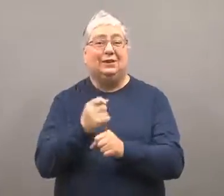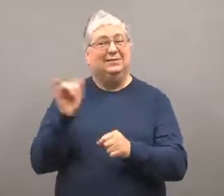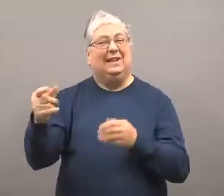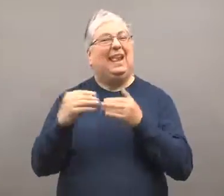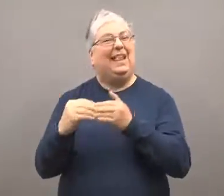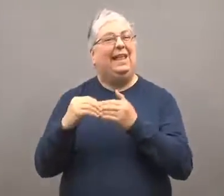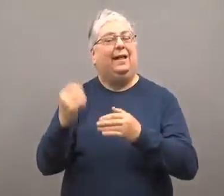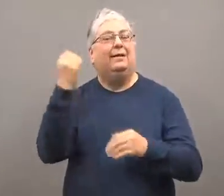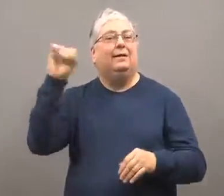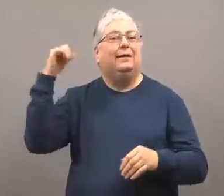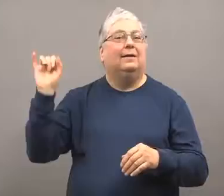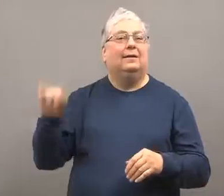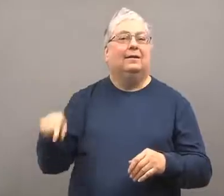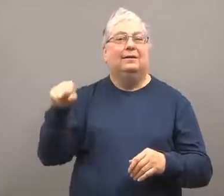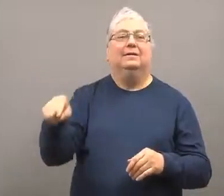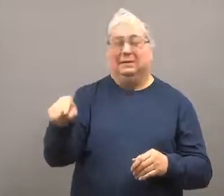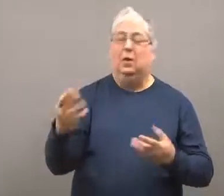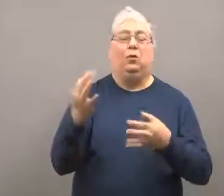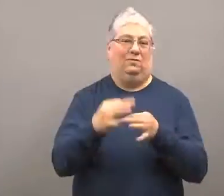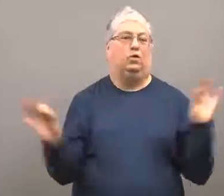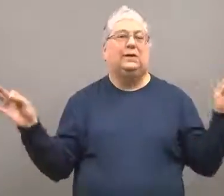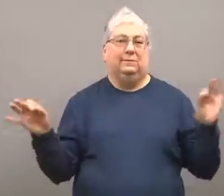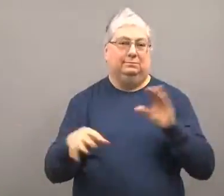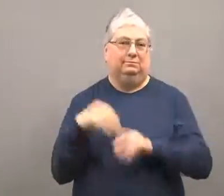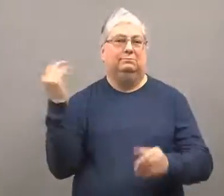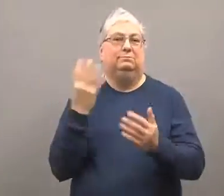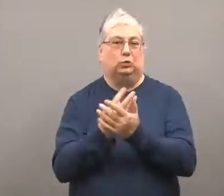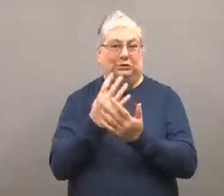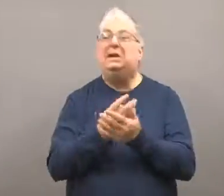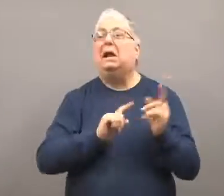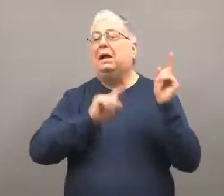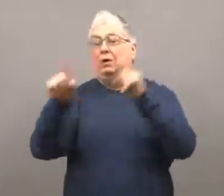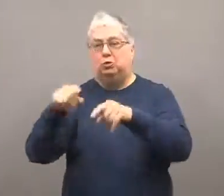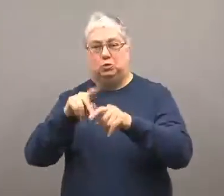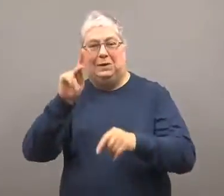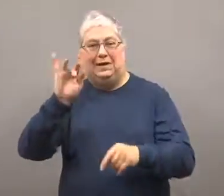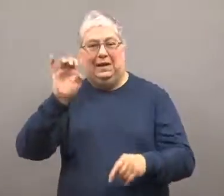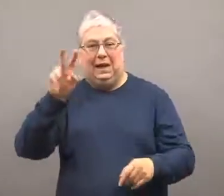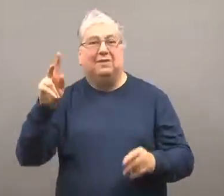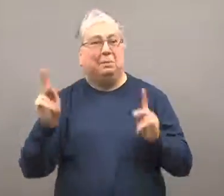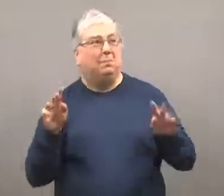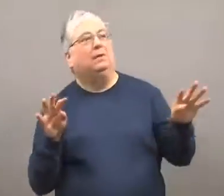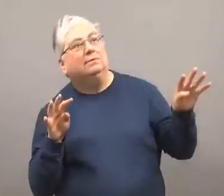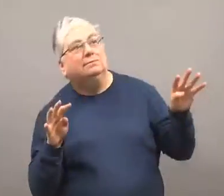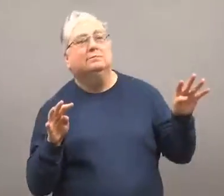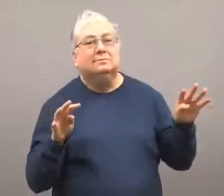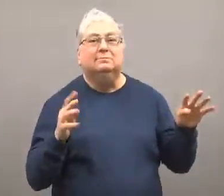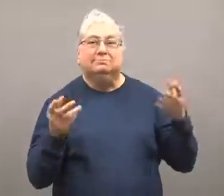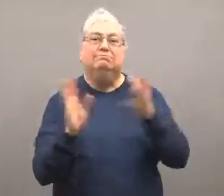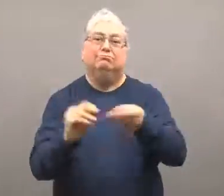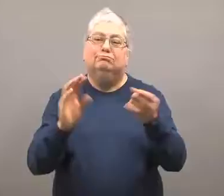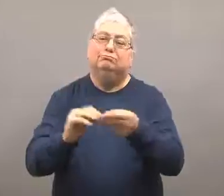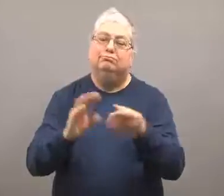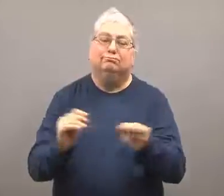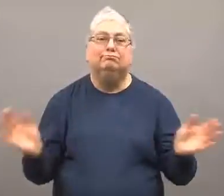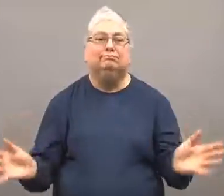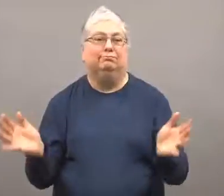was released. She was a leader of the dissenters. She went to Kiev.